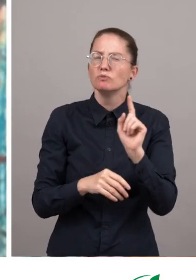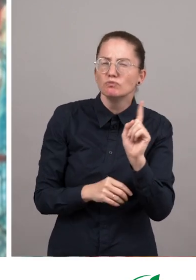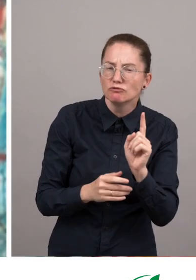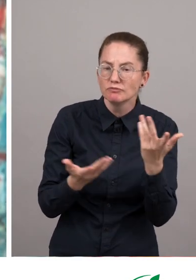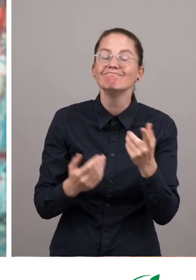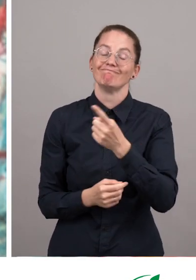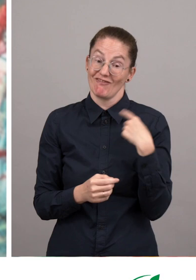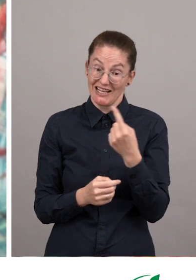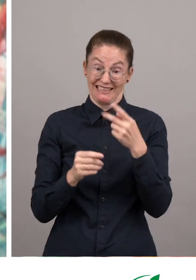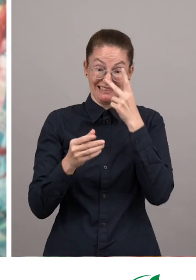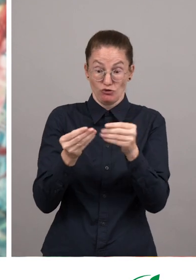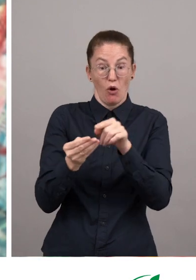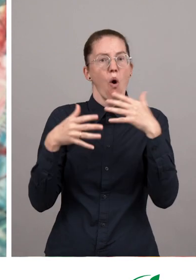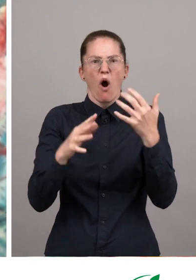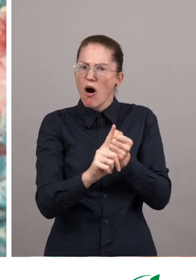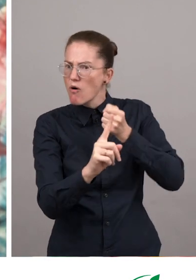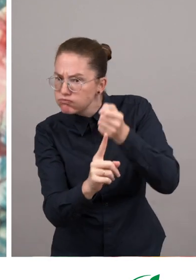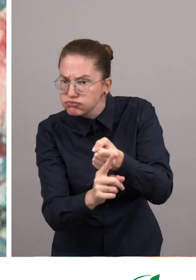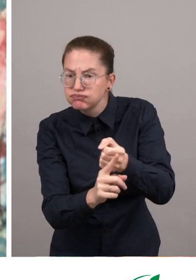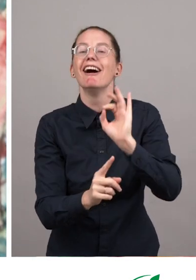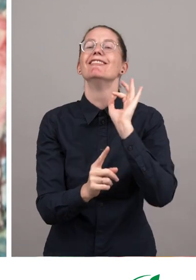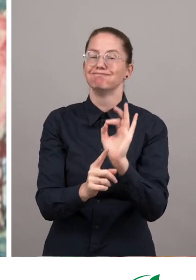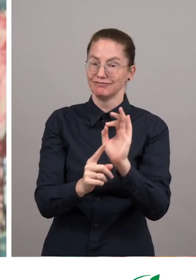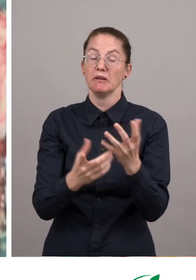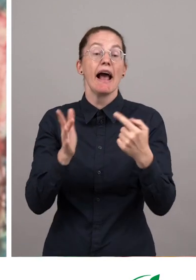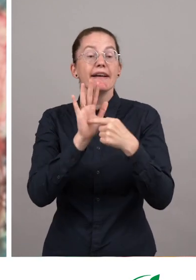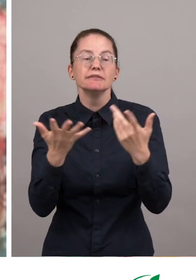We only accept nominations that show measurable impact,